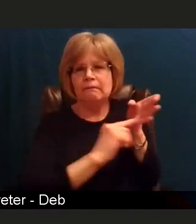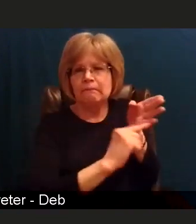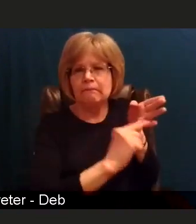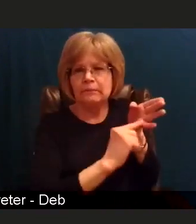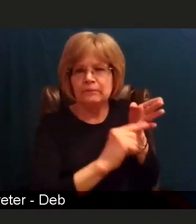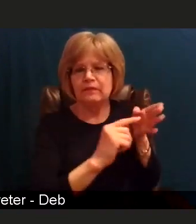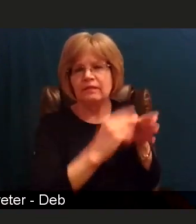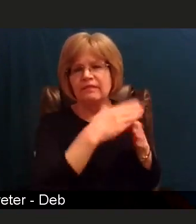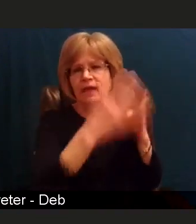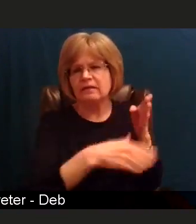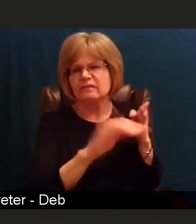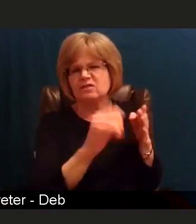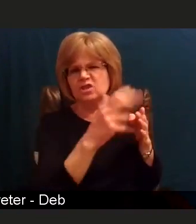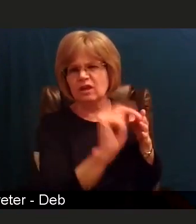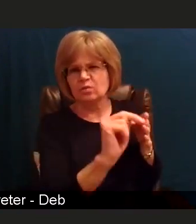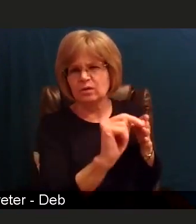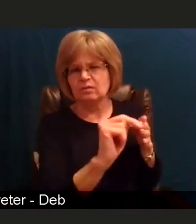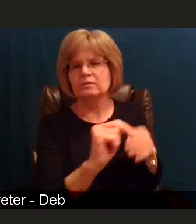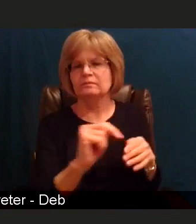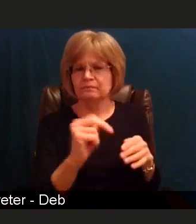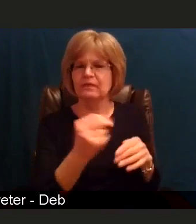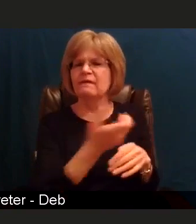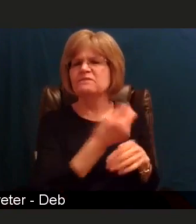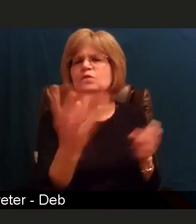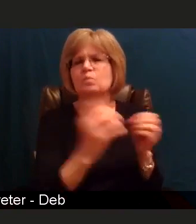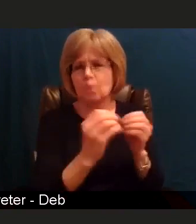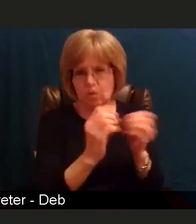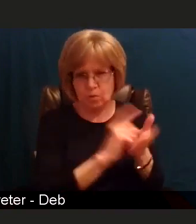to get more information in order to pass off to you.